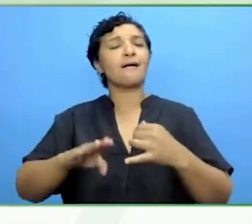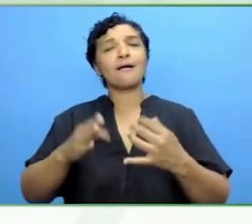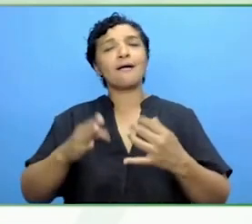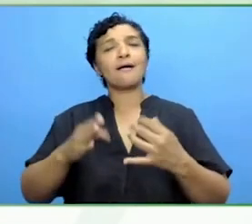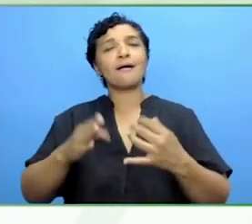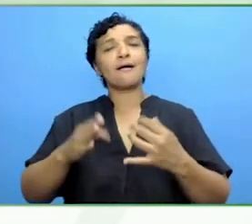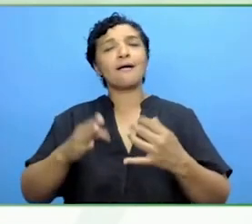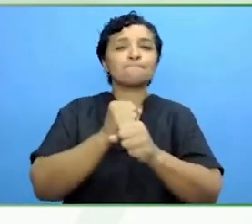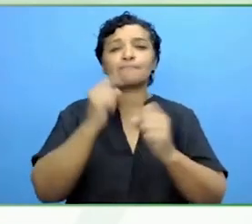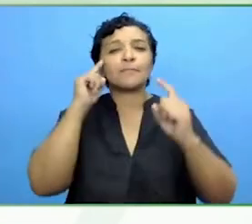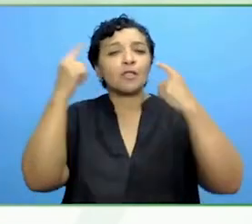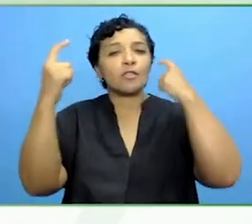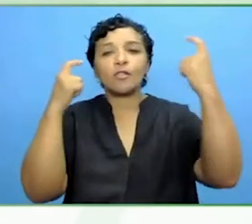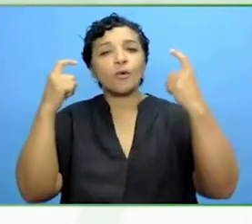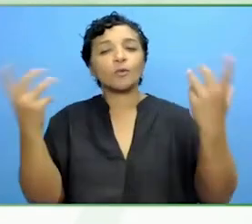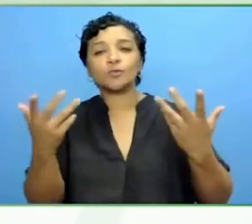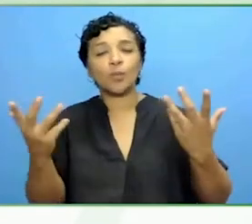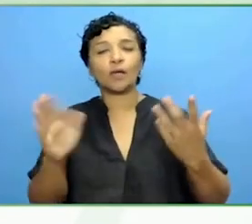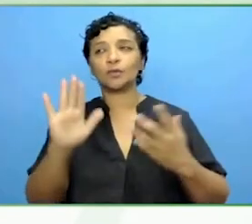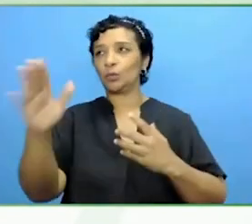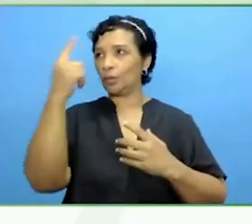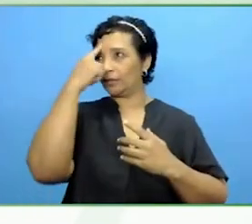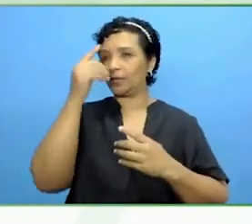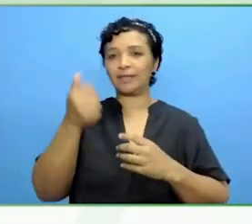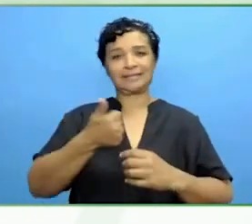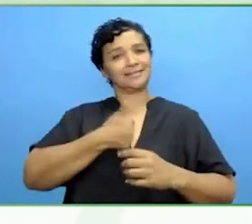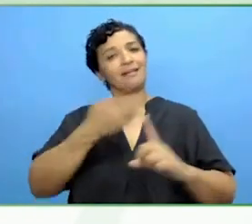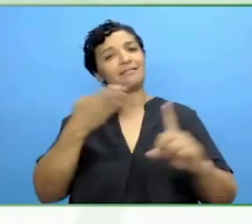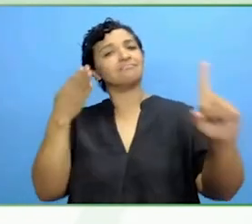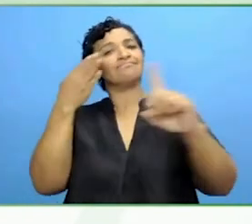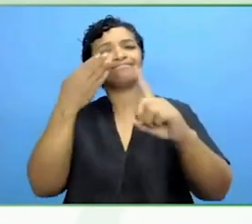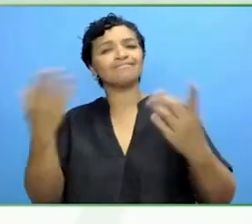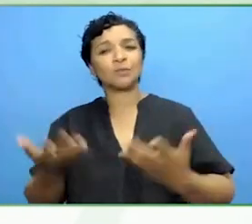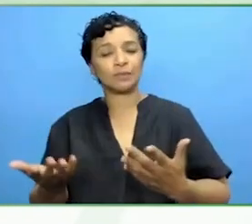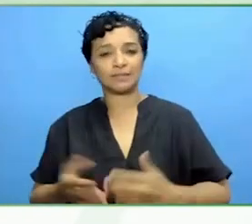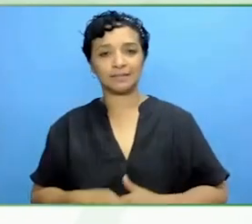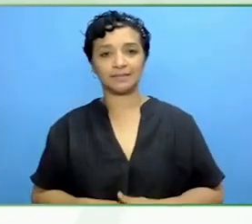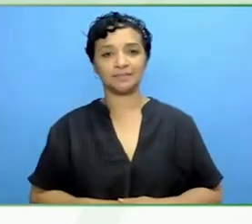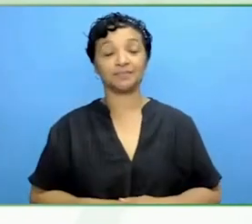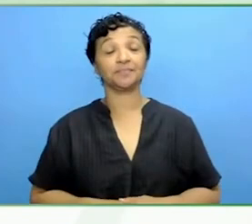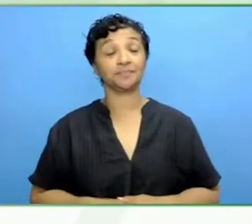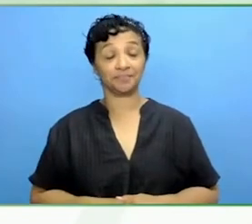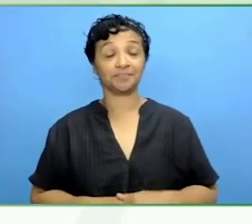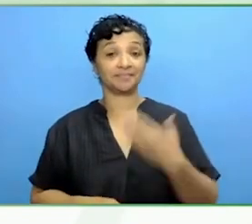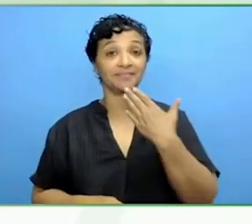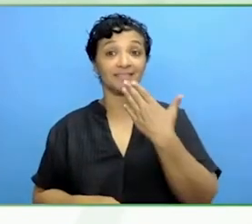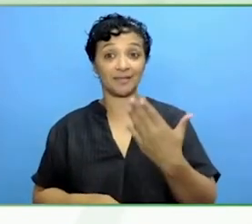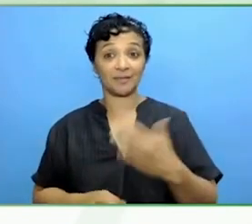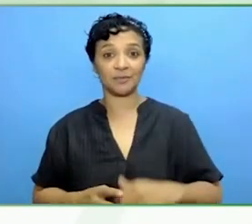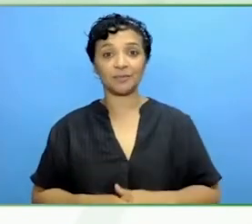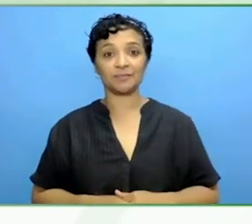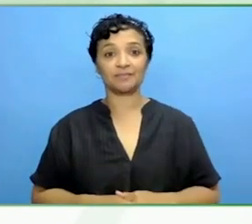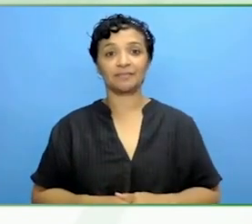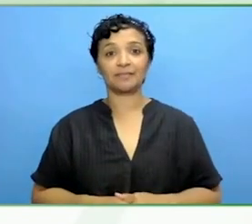you are looking for, the company and yourself? Thank you. I was on the verge of crying when Brendan was speaking there.